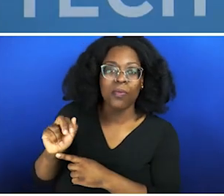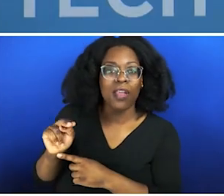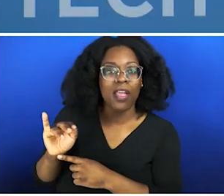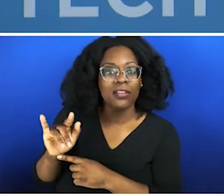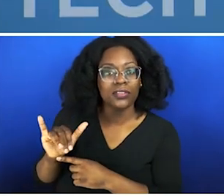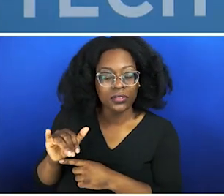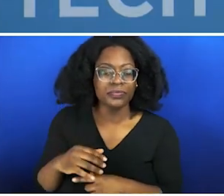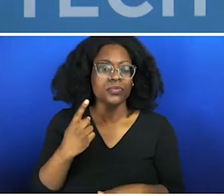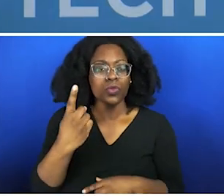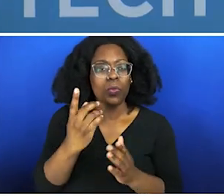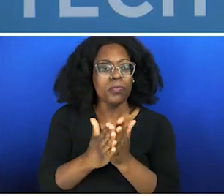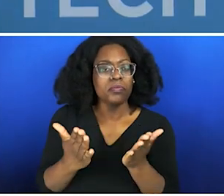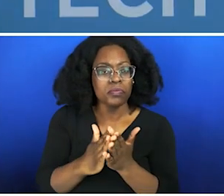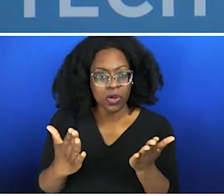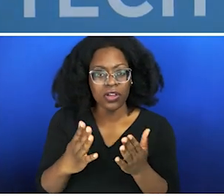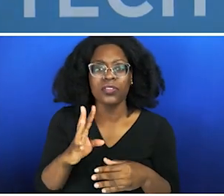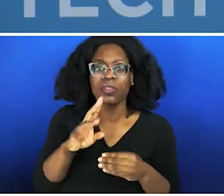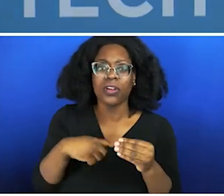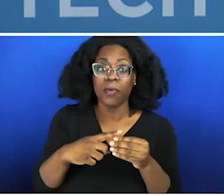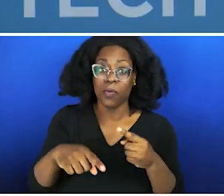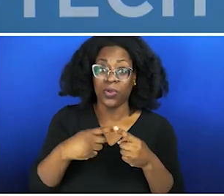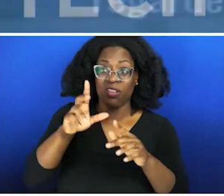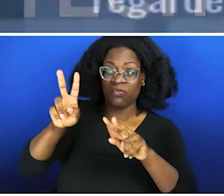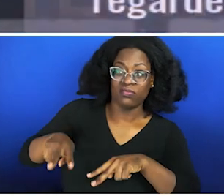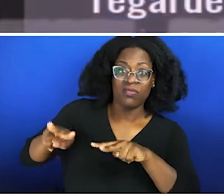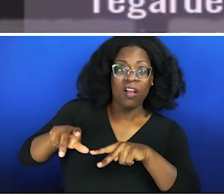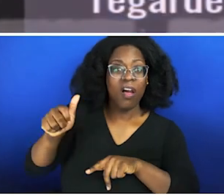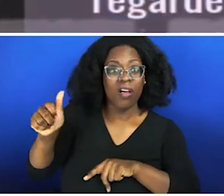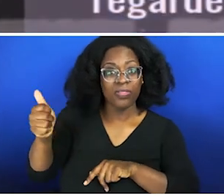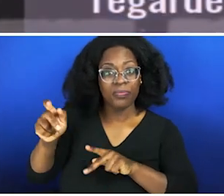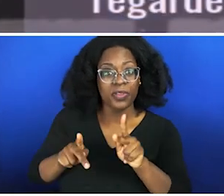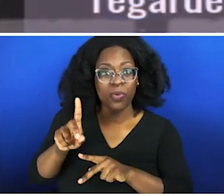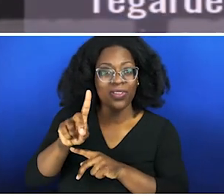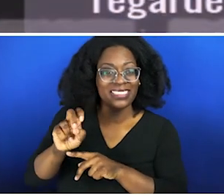So all these microaggressions and bias and implicit bias, yeah, you may be traumatizing